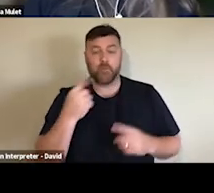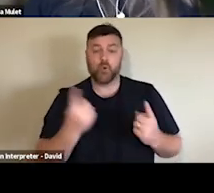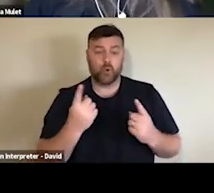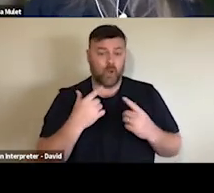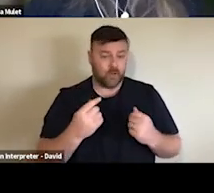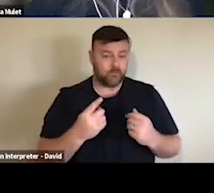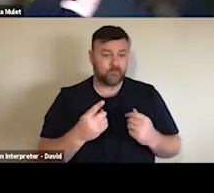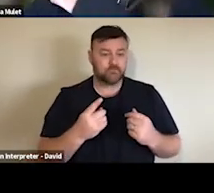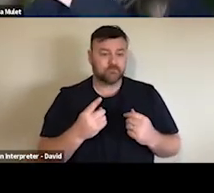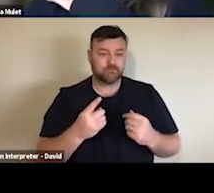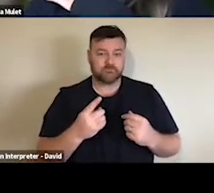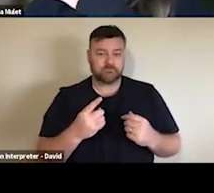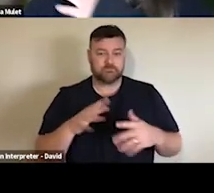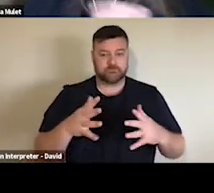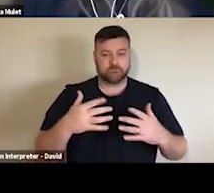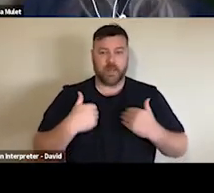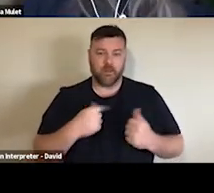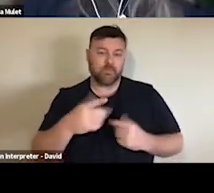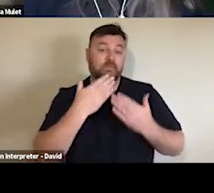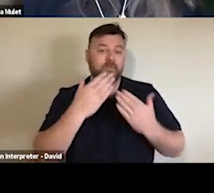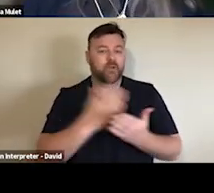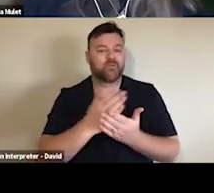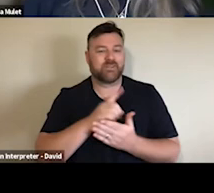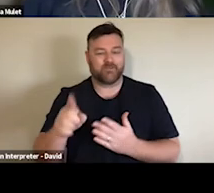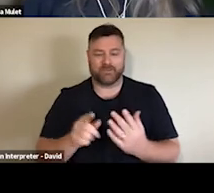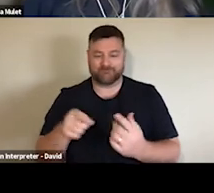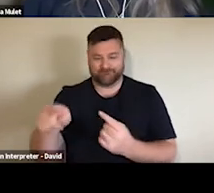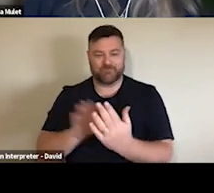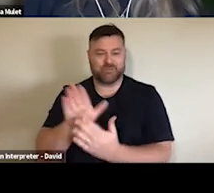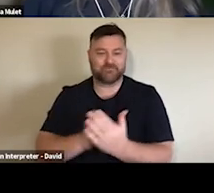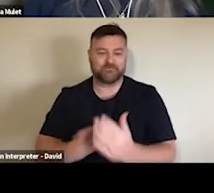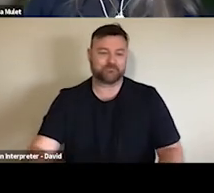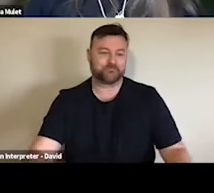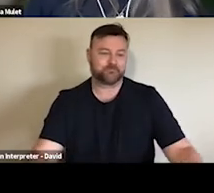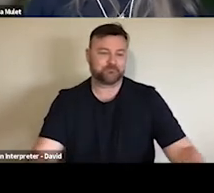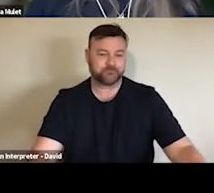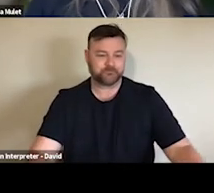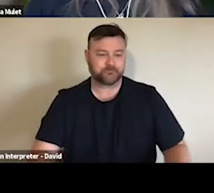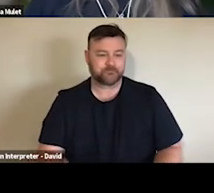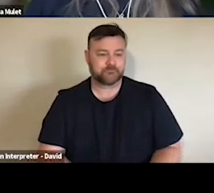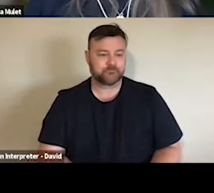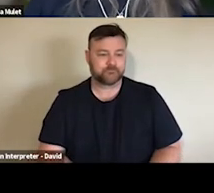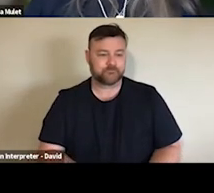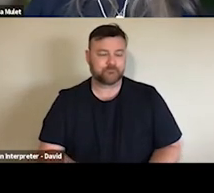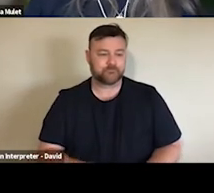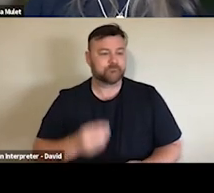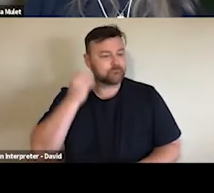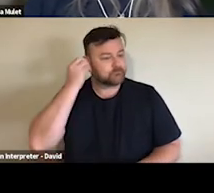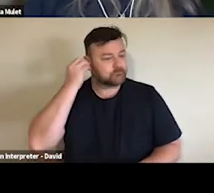Stuart was really open about how his team has been navigating business models and licensing